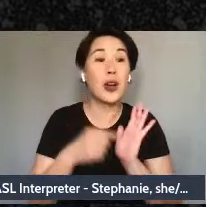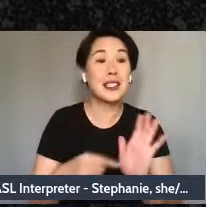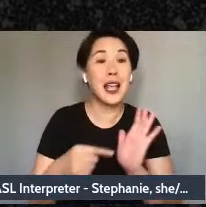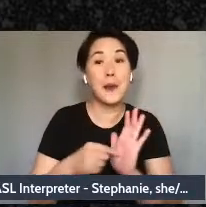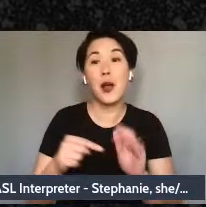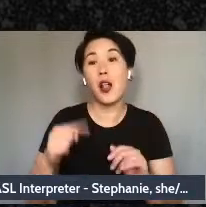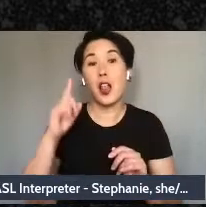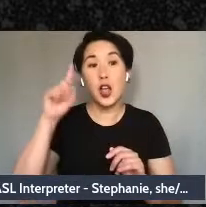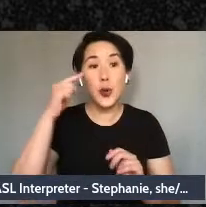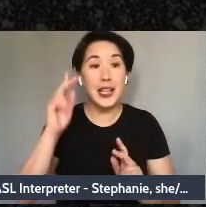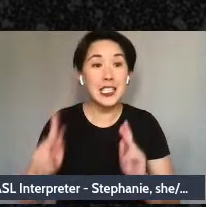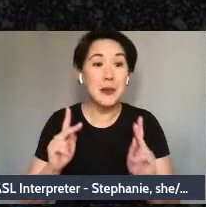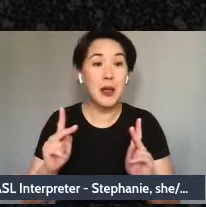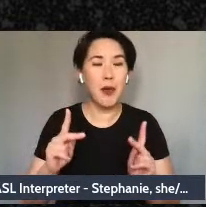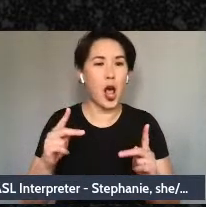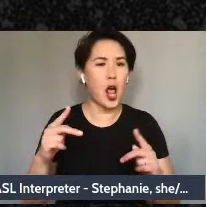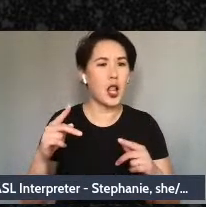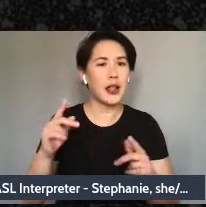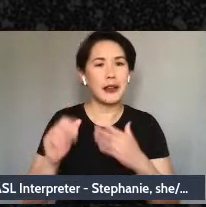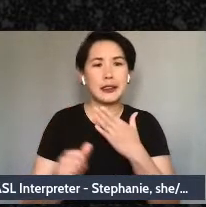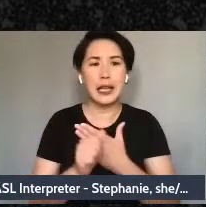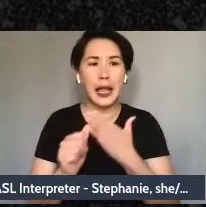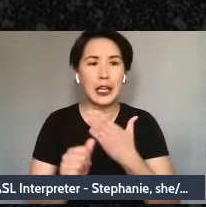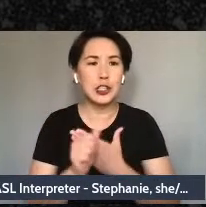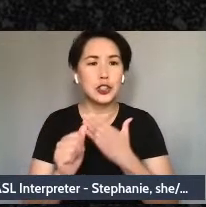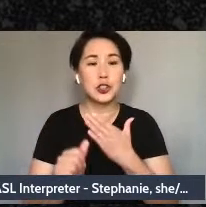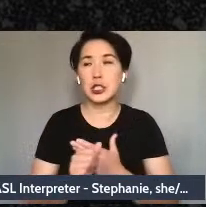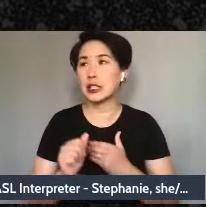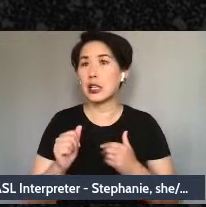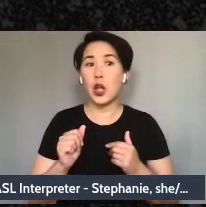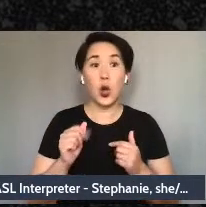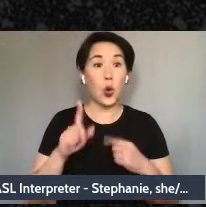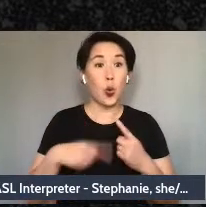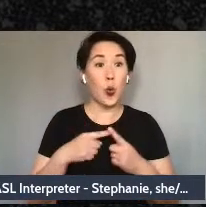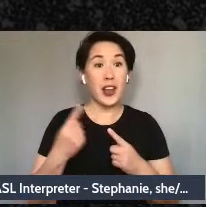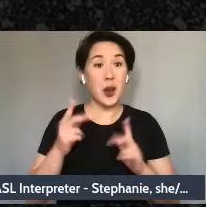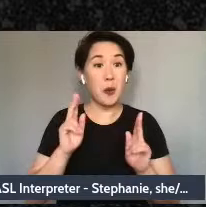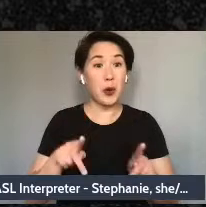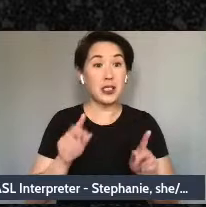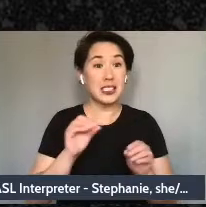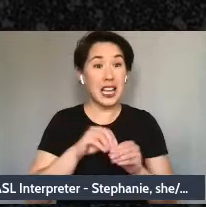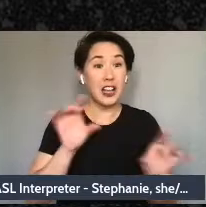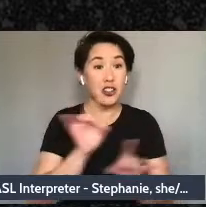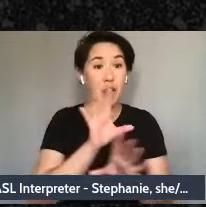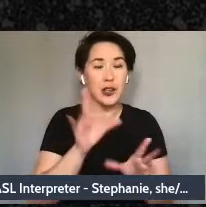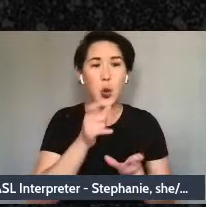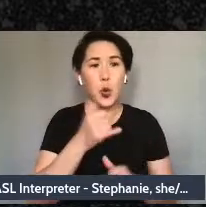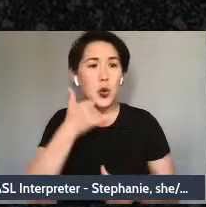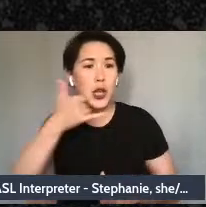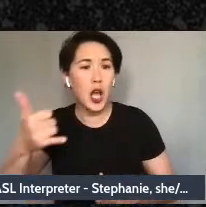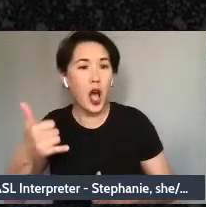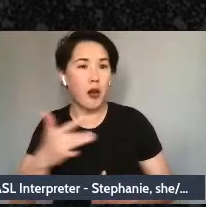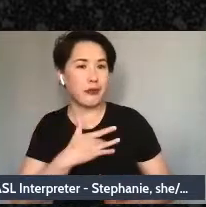who do we call when someone is in crisis, you know, so we have the criminalization of